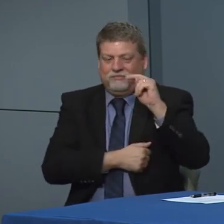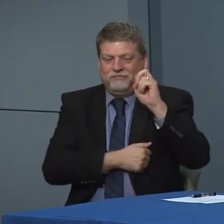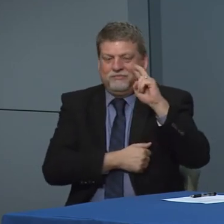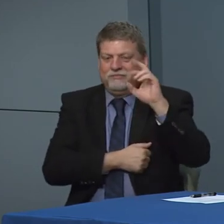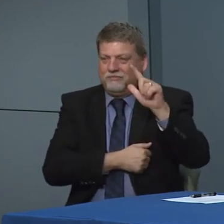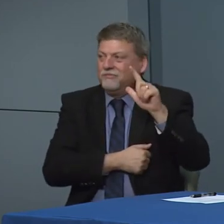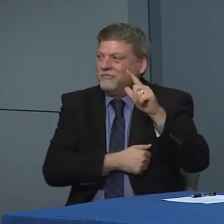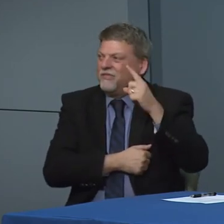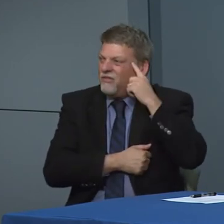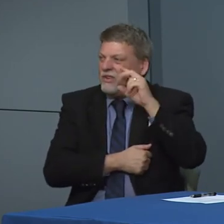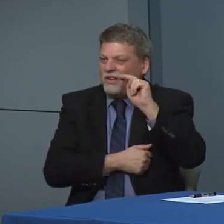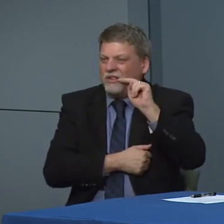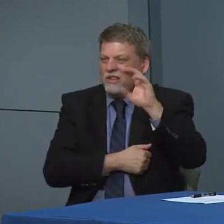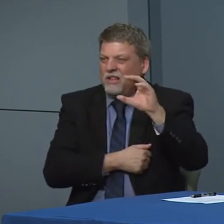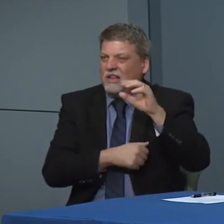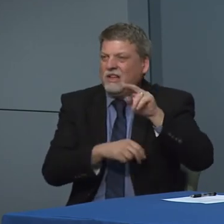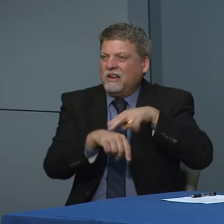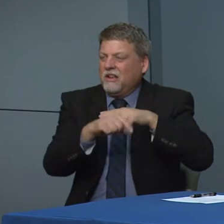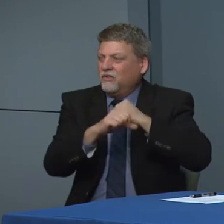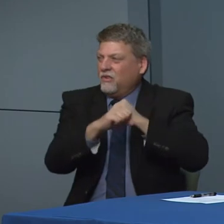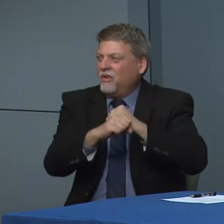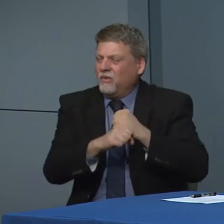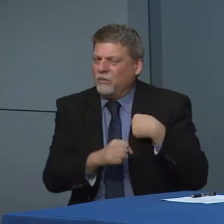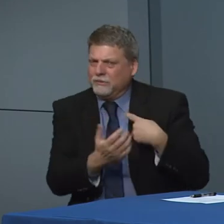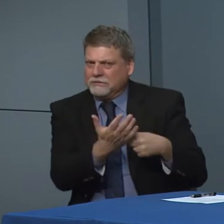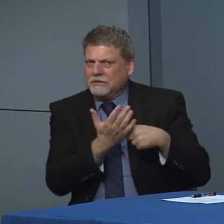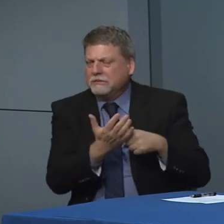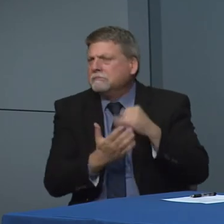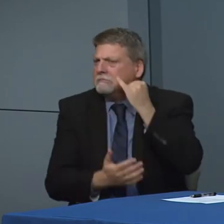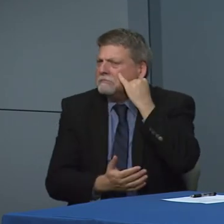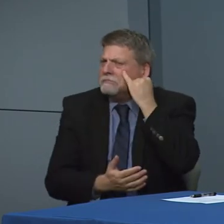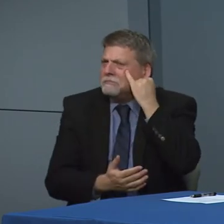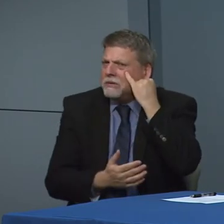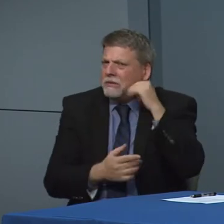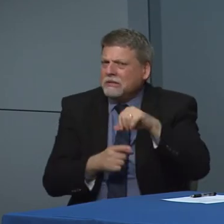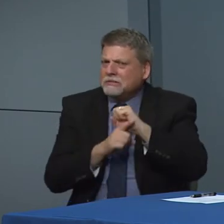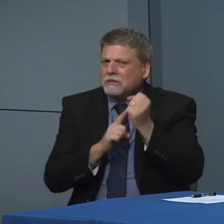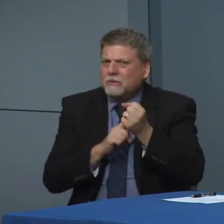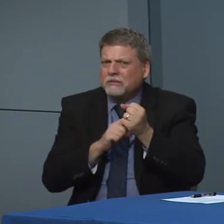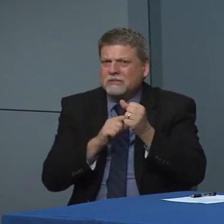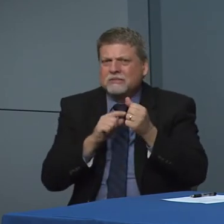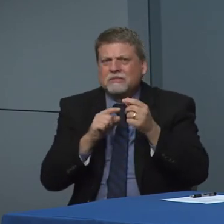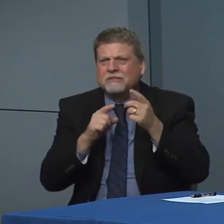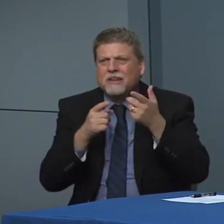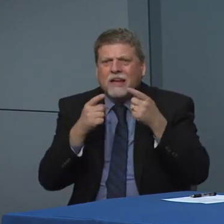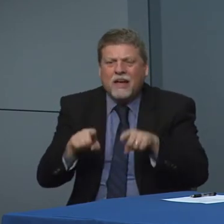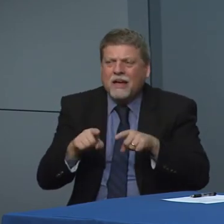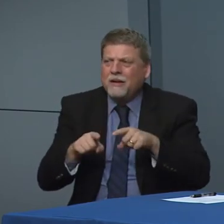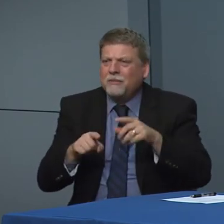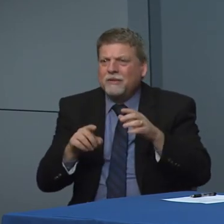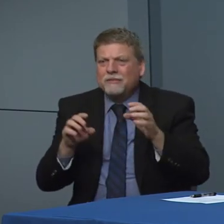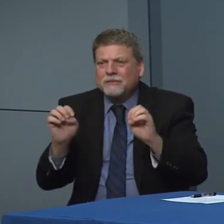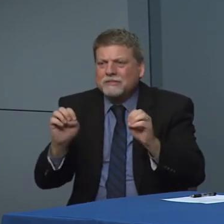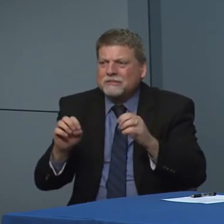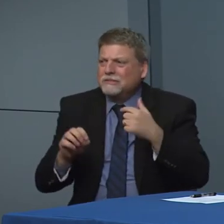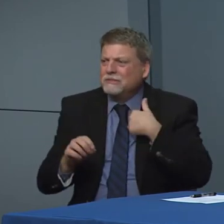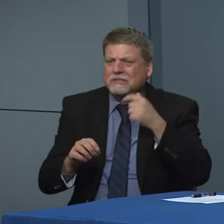we were just chatting about what that would look like if the situation became more widespread and and we needed